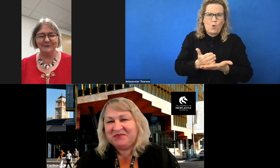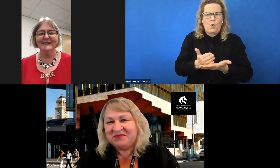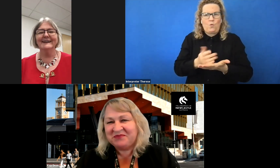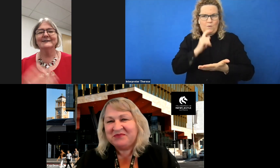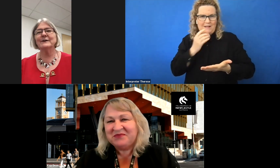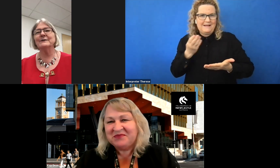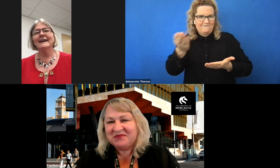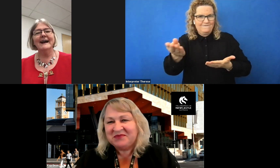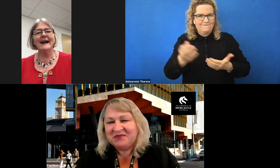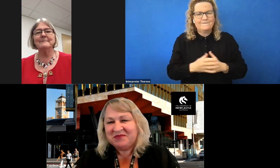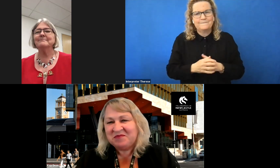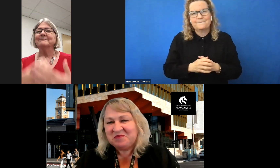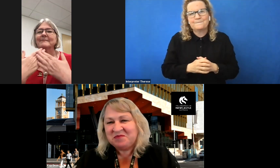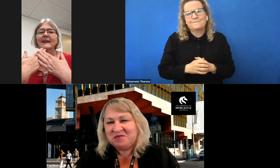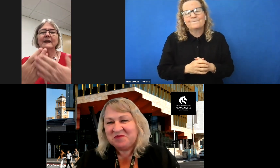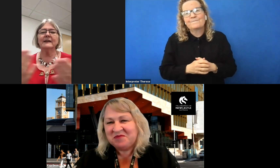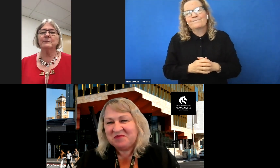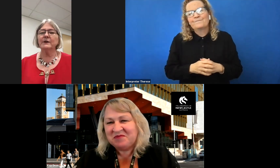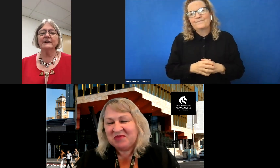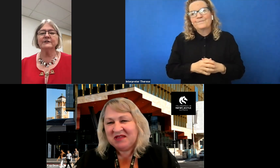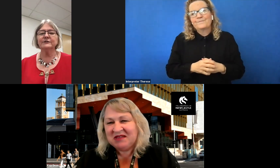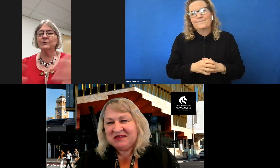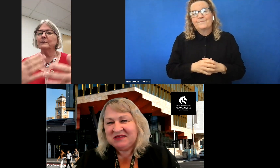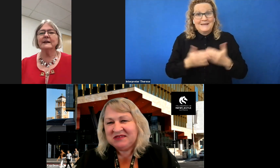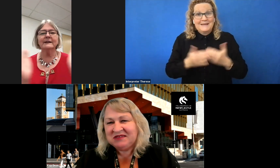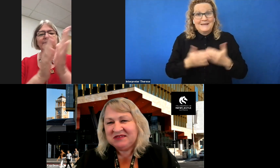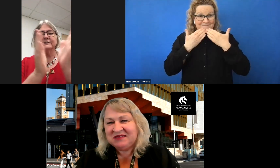Thank you. CATHY: So can everybody just join me and just,